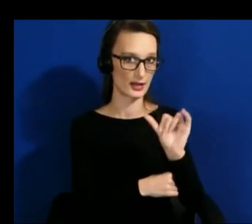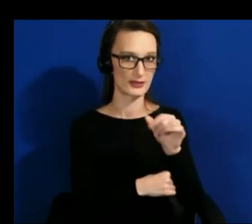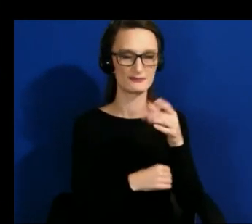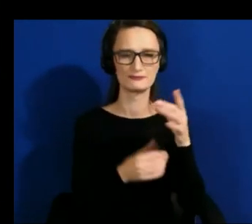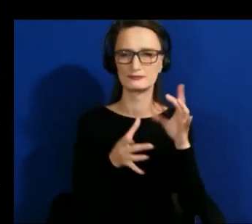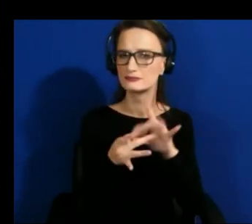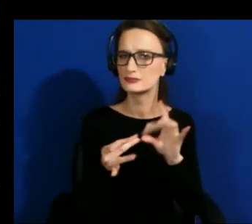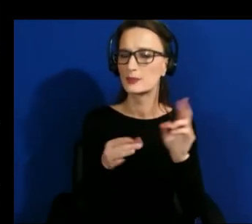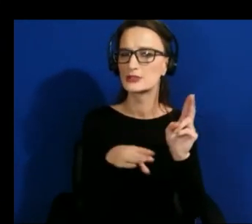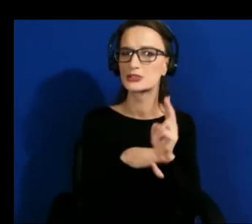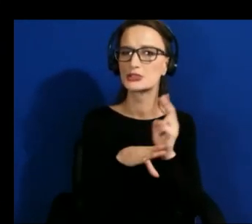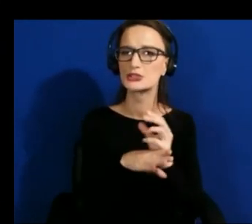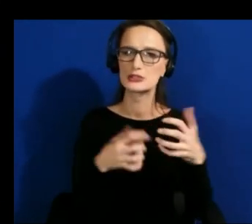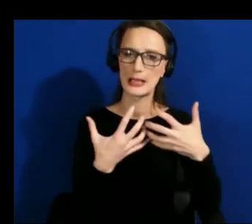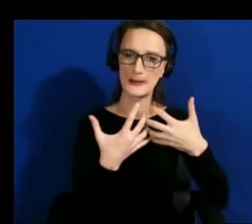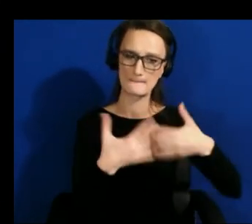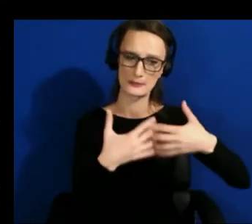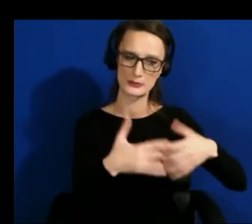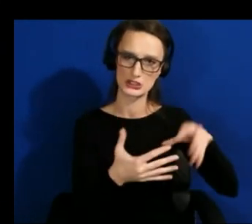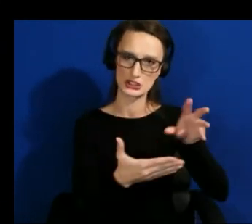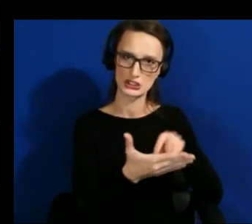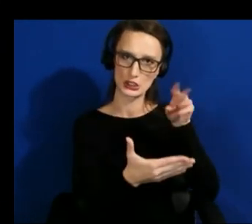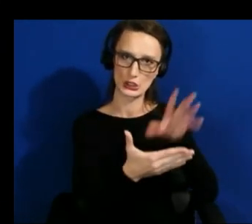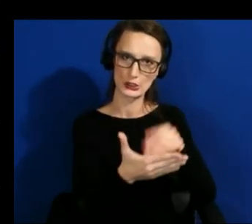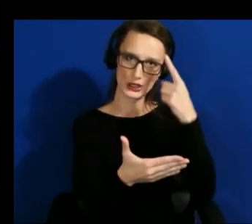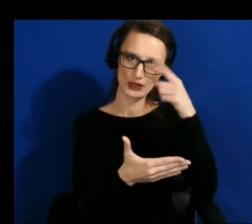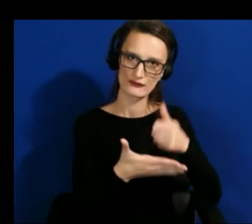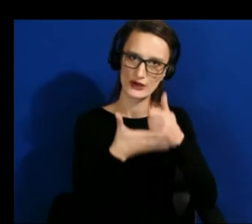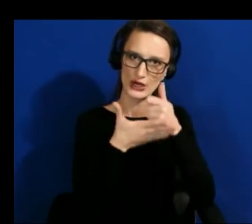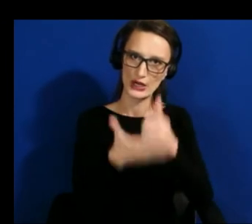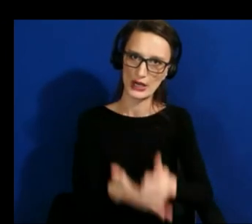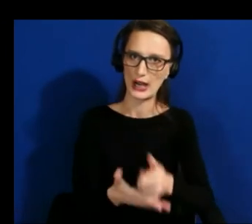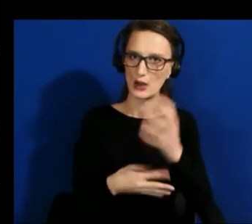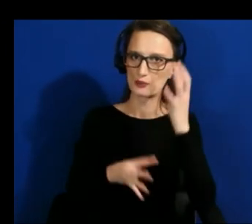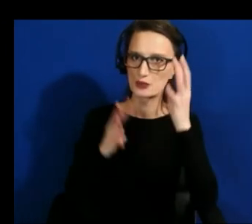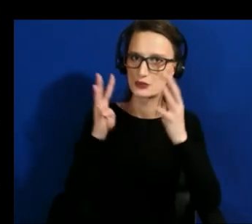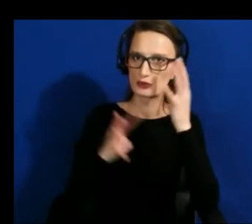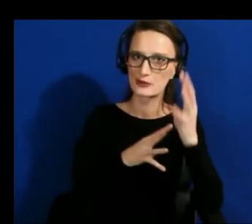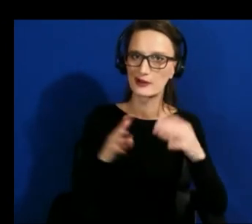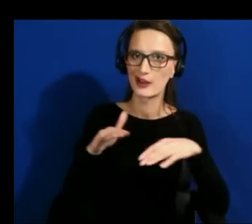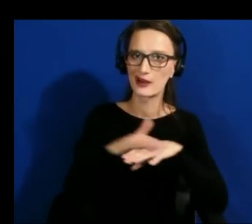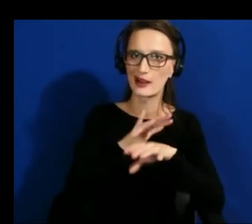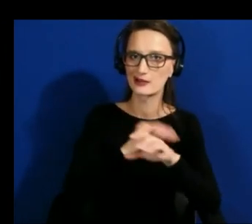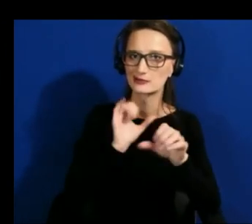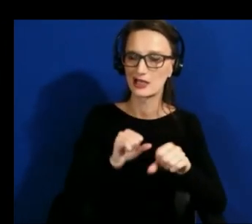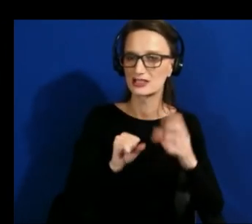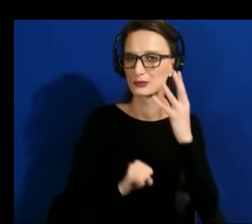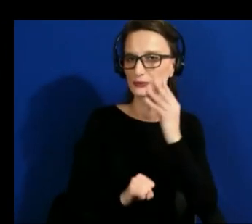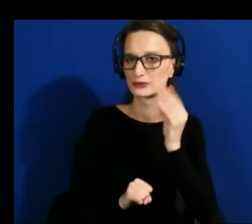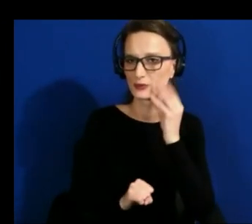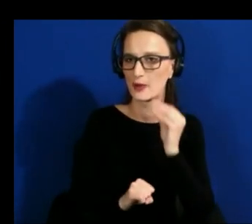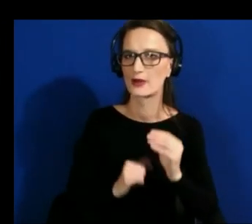to uh help create accessible experiences can you talk a little bit more about how you do that and